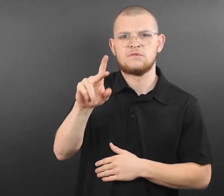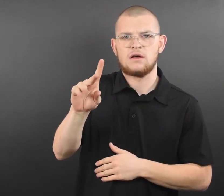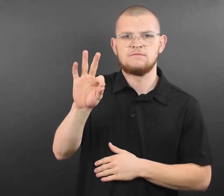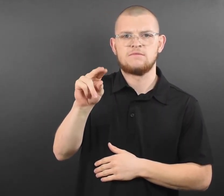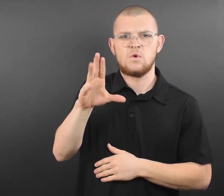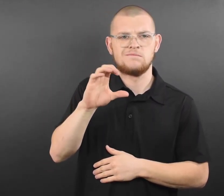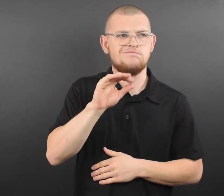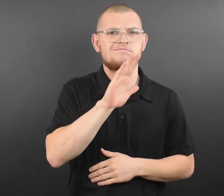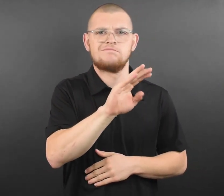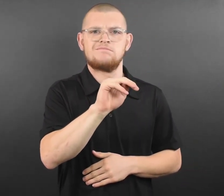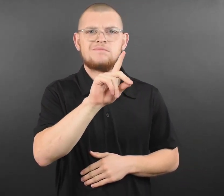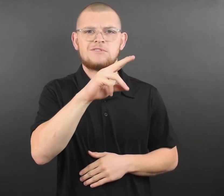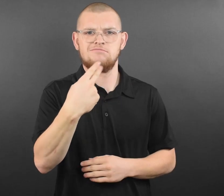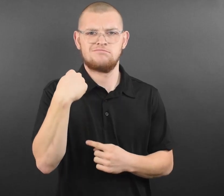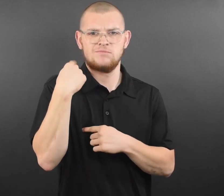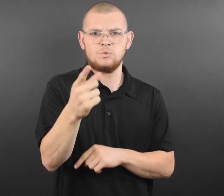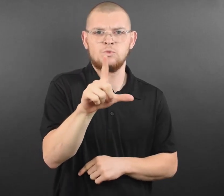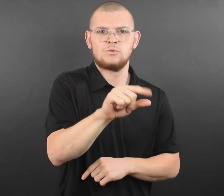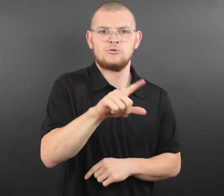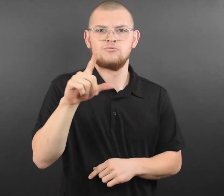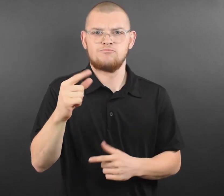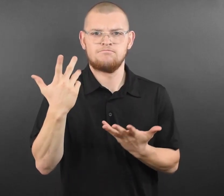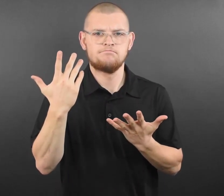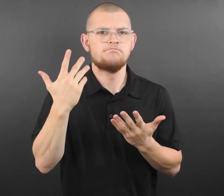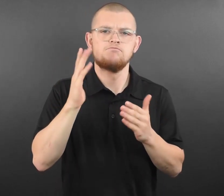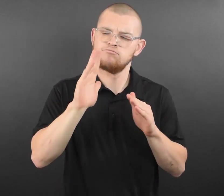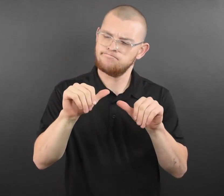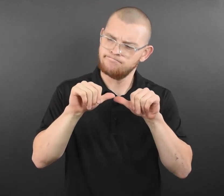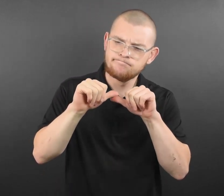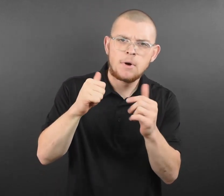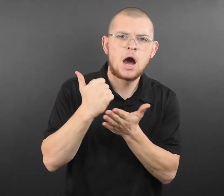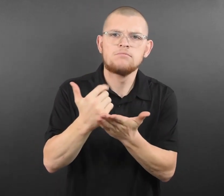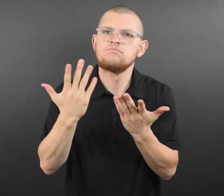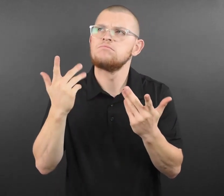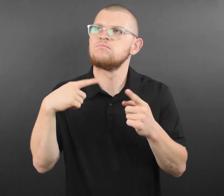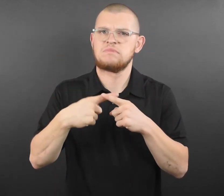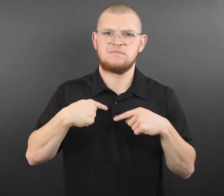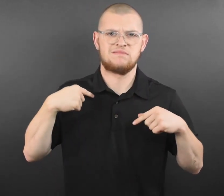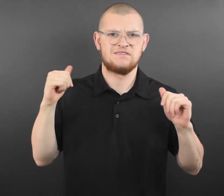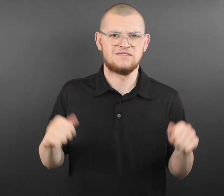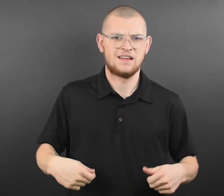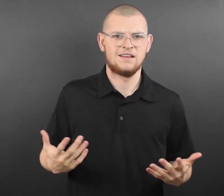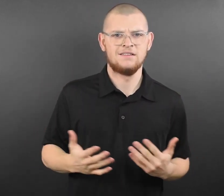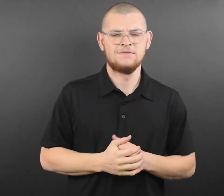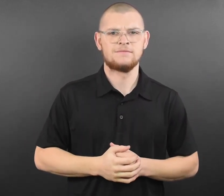the message out on the importance of vaccinations among children and youth in Minnesota.